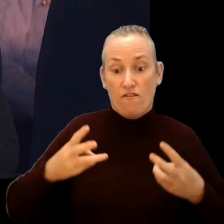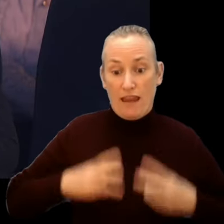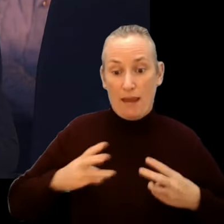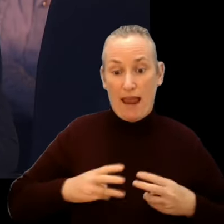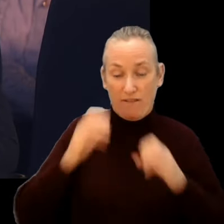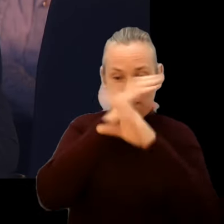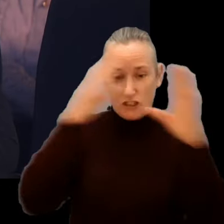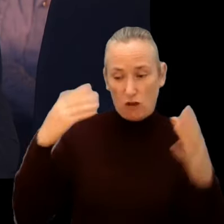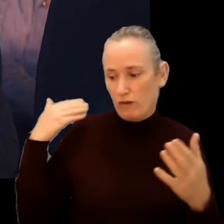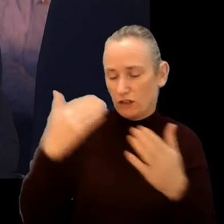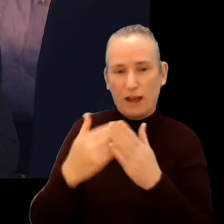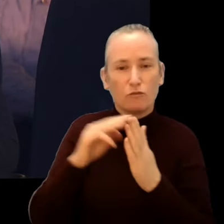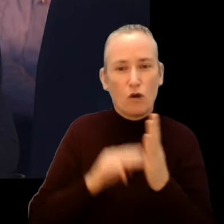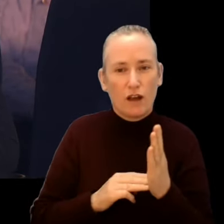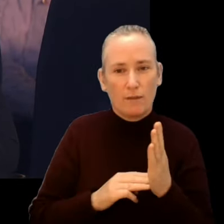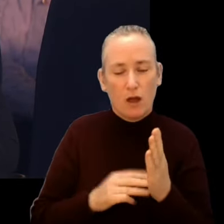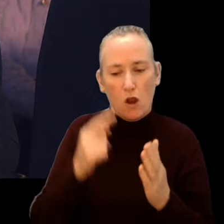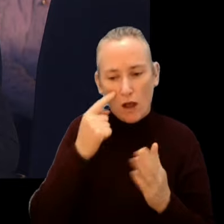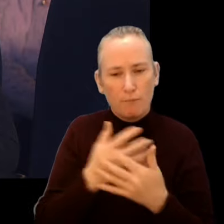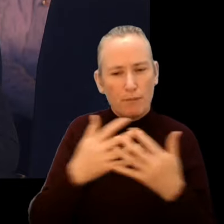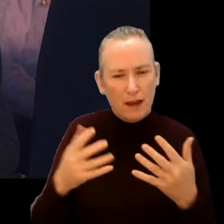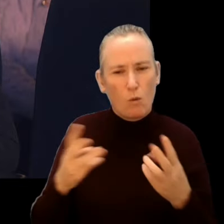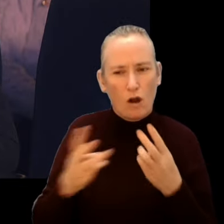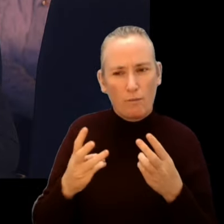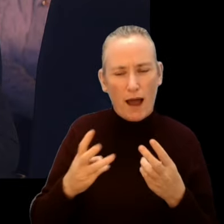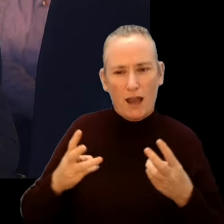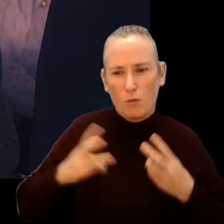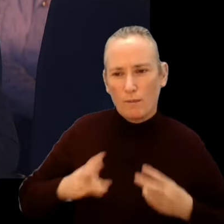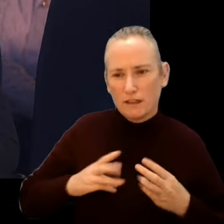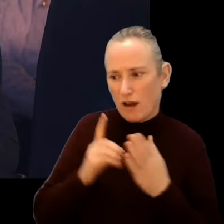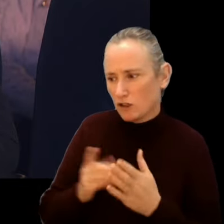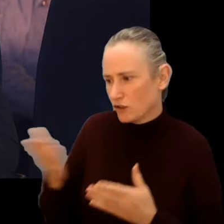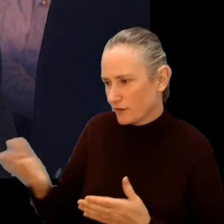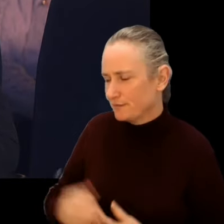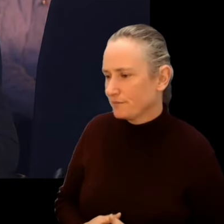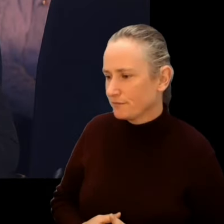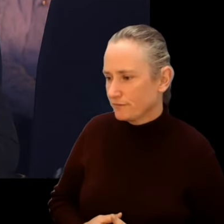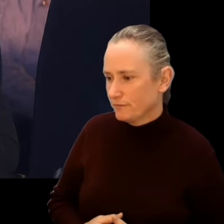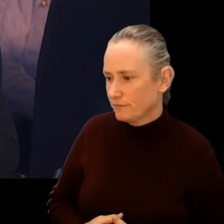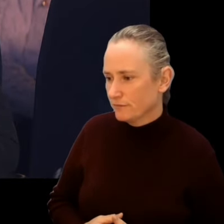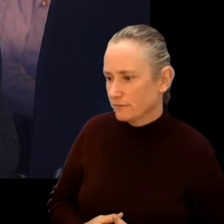which is featuring major works by groundbreaking female directors, such as Naomi Kawase, Věra Chytilová,